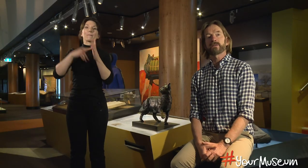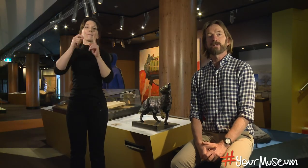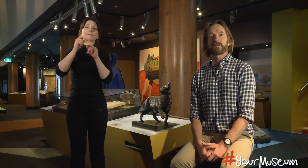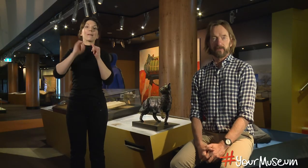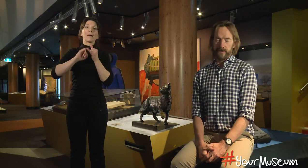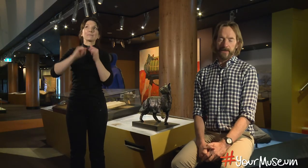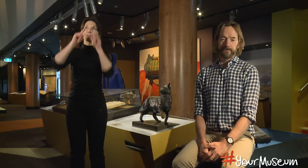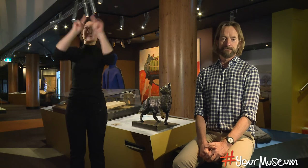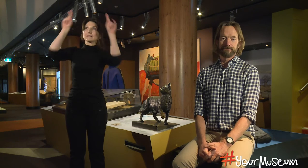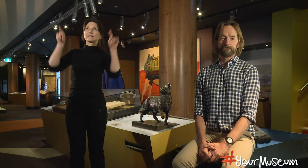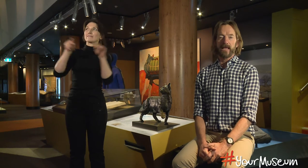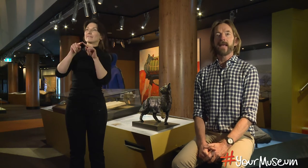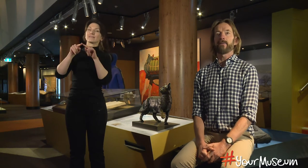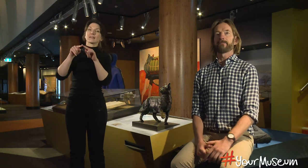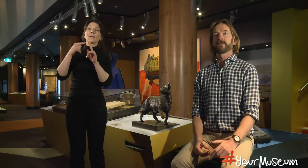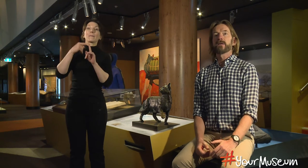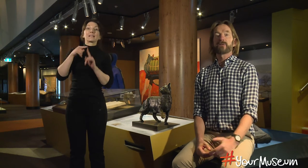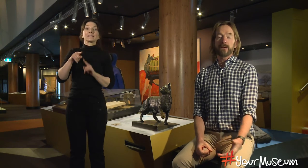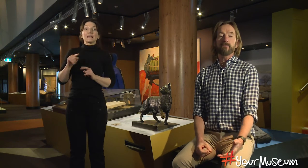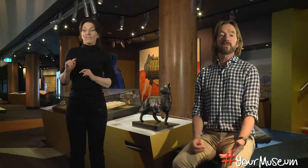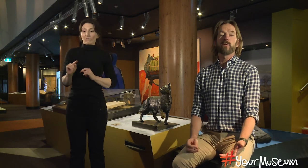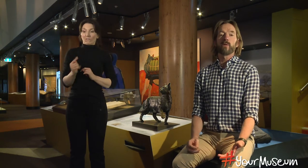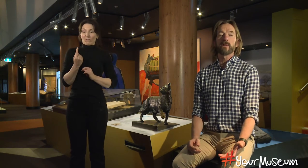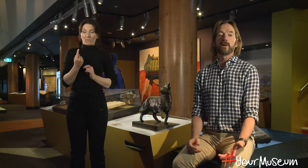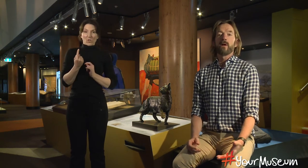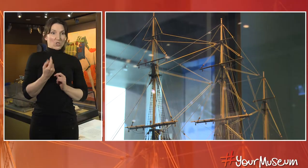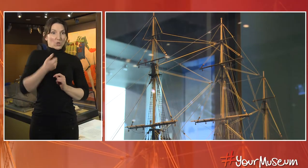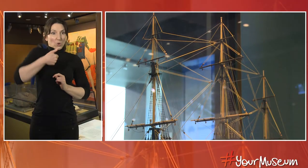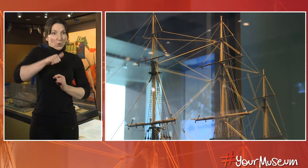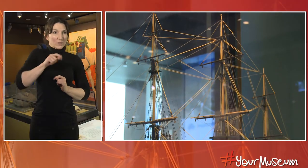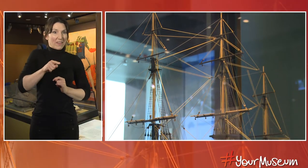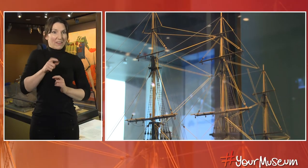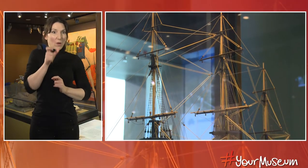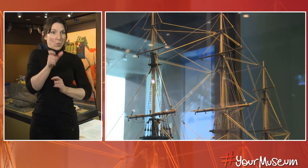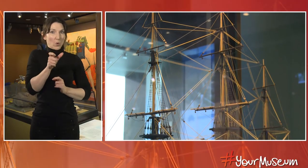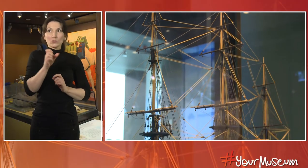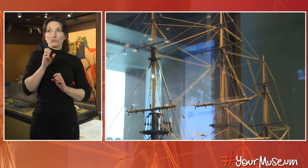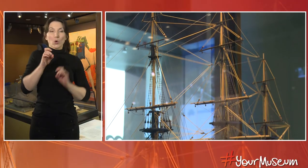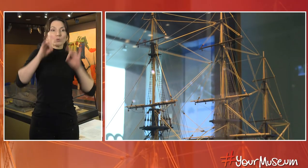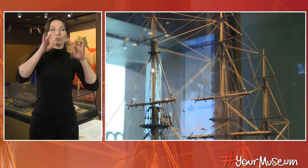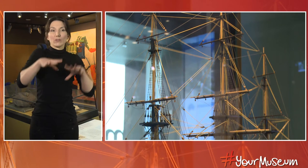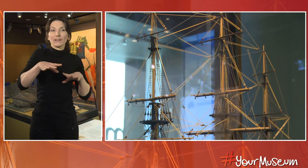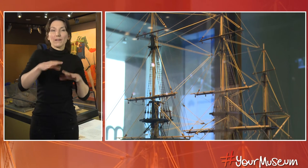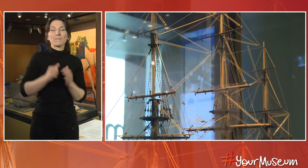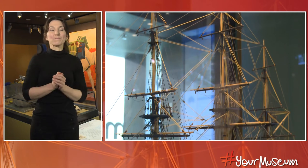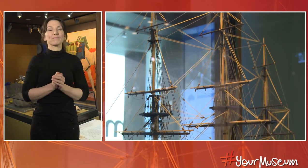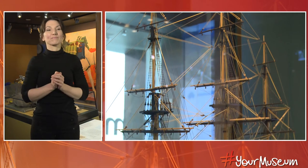Australia. Anyway, Trim was born on board the HMS ‘Reliance’ sailing from South